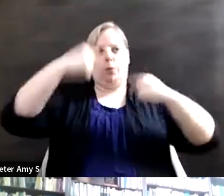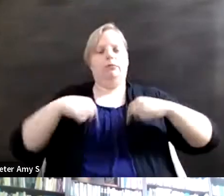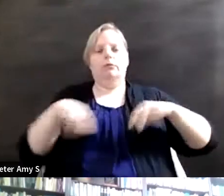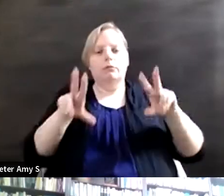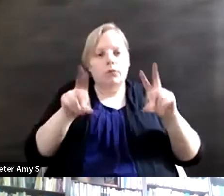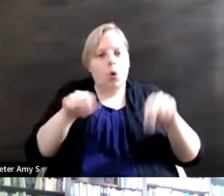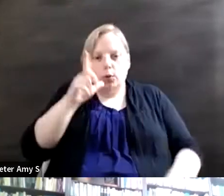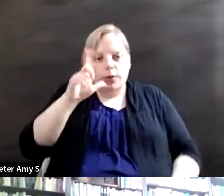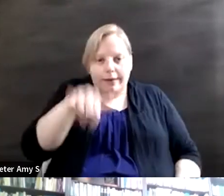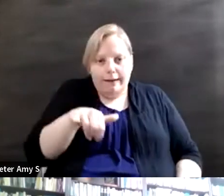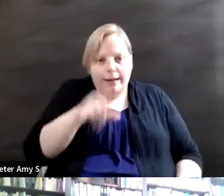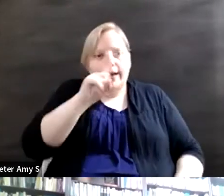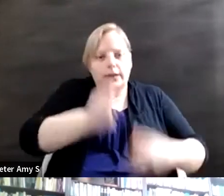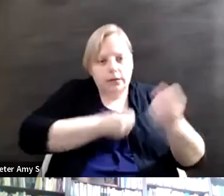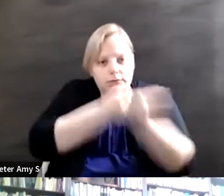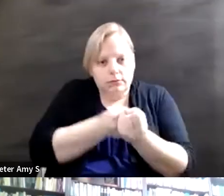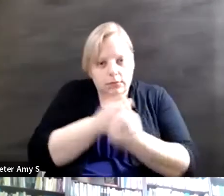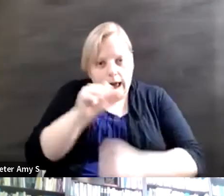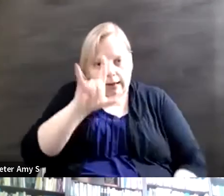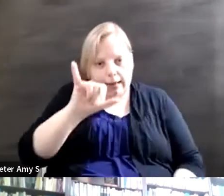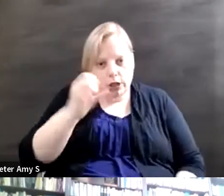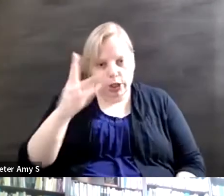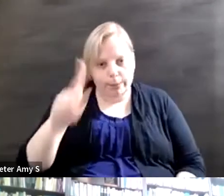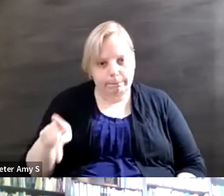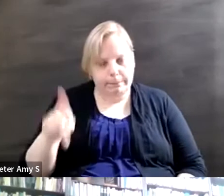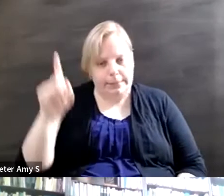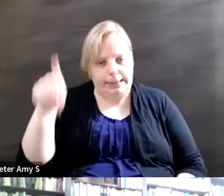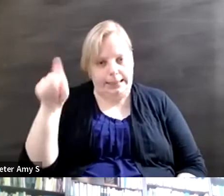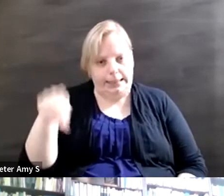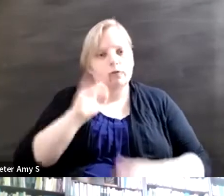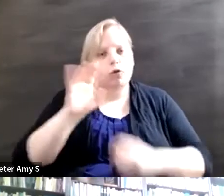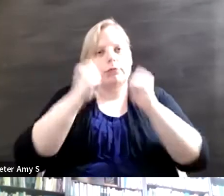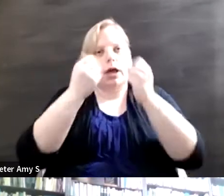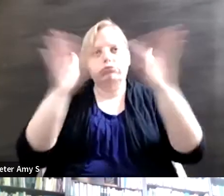allyship. As a community, we need allyship to get society to help remove these barriers so we